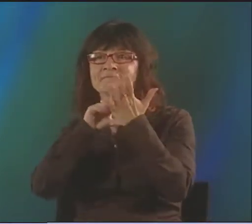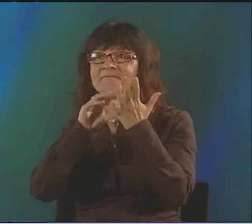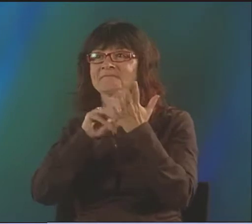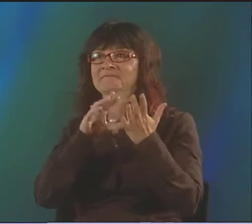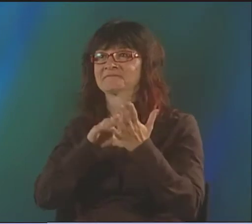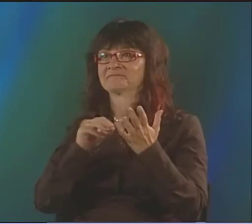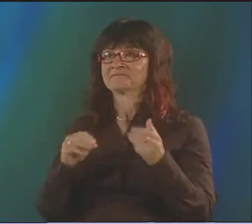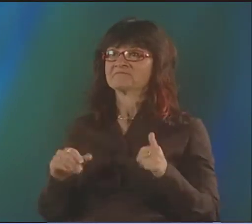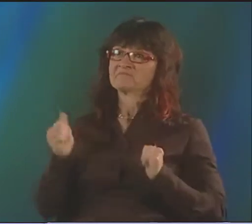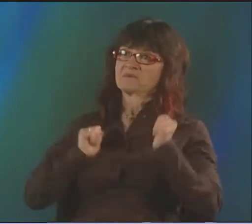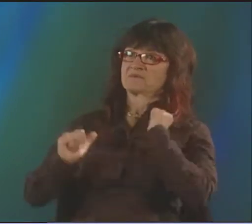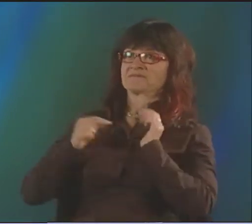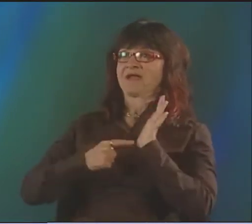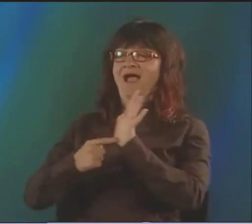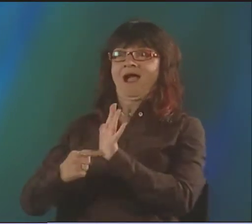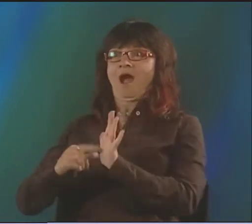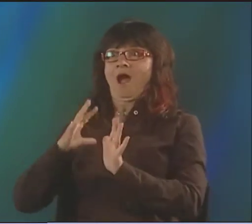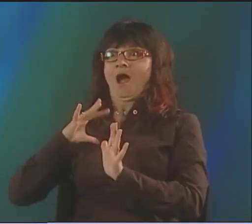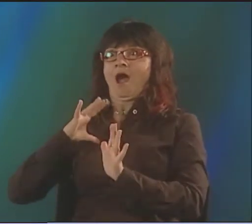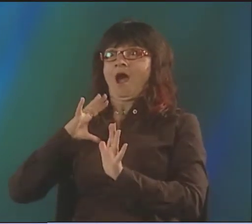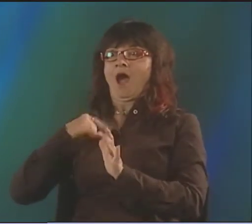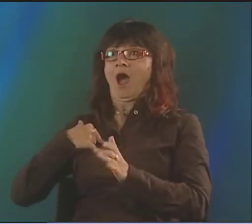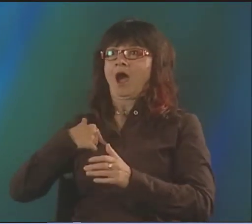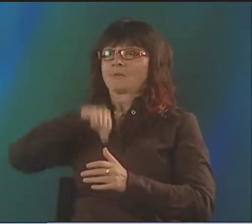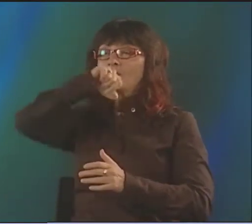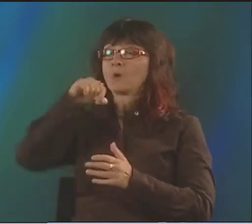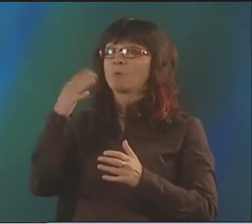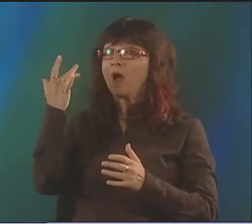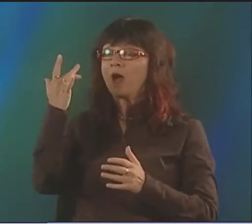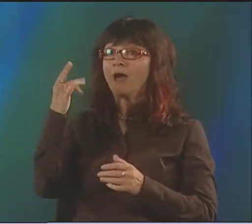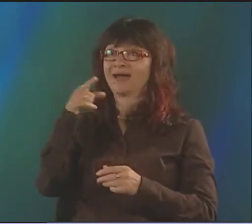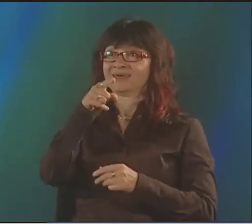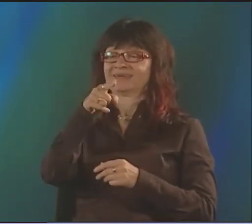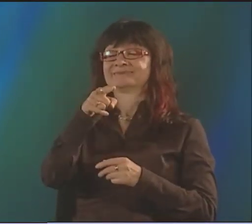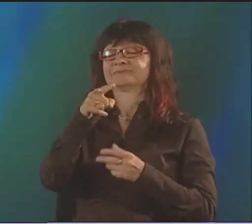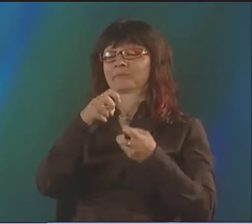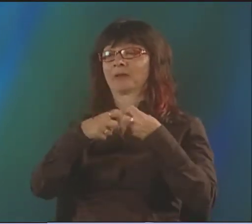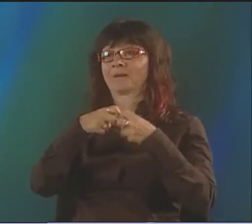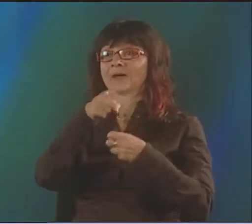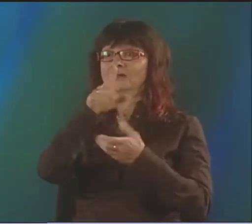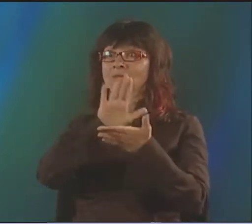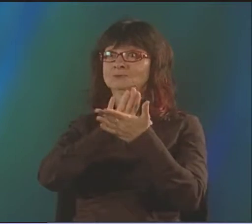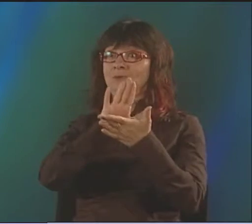WHEN I STARTED TO LEARN MIME AND PERFORM IT. AND I TOTALLY LOVED IT.